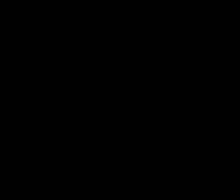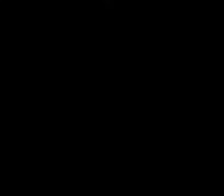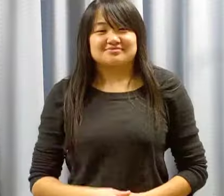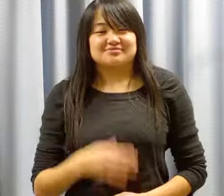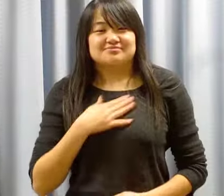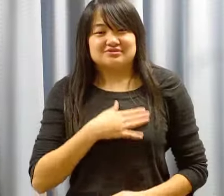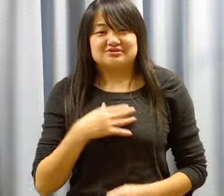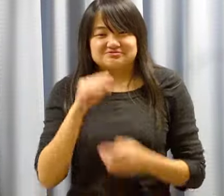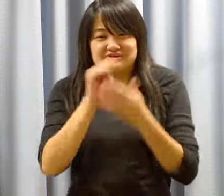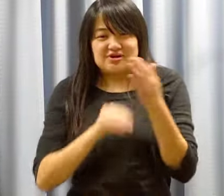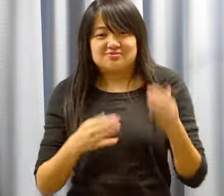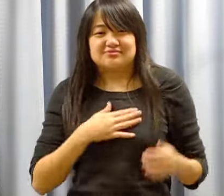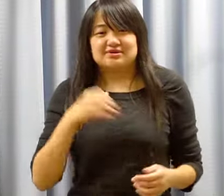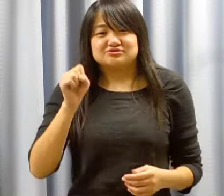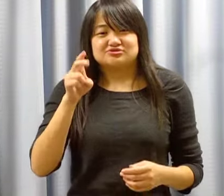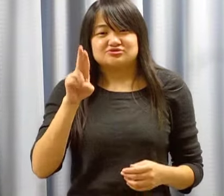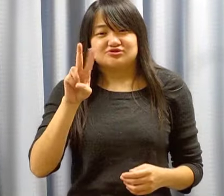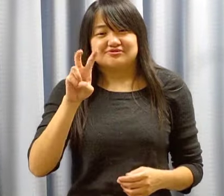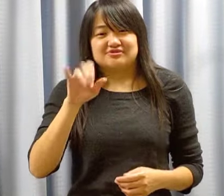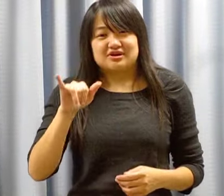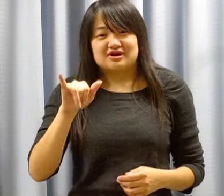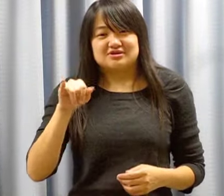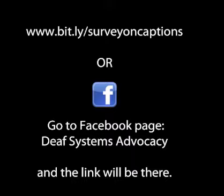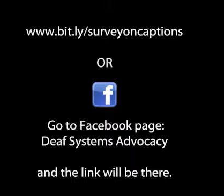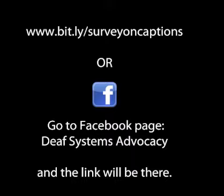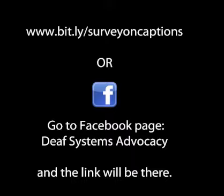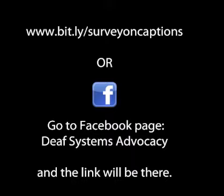Please take my survey